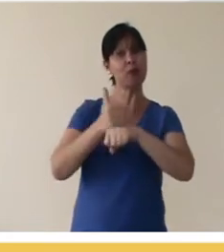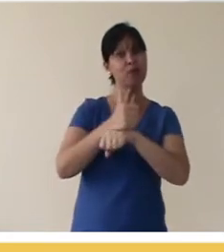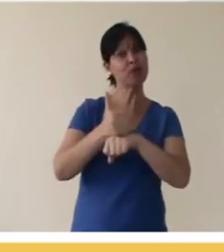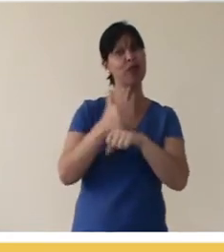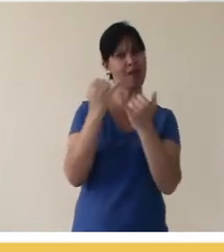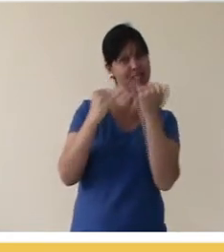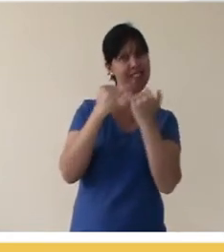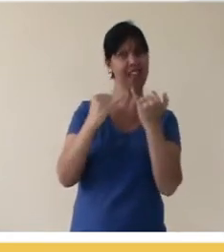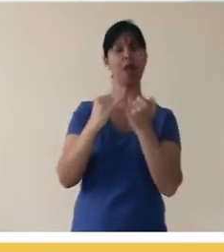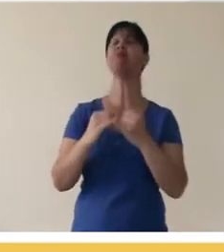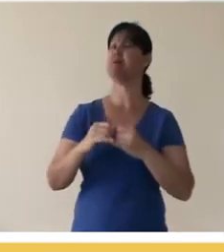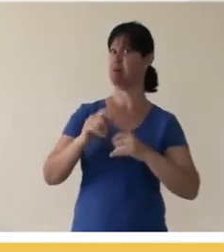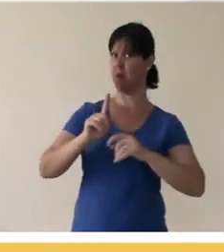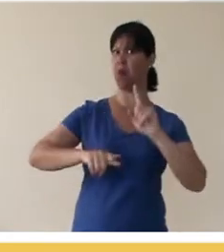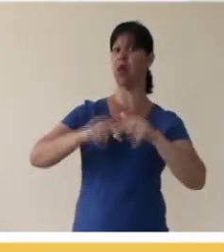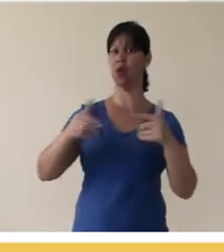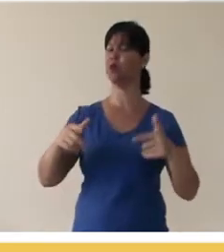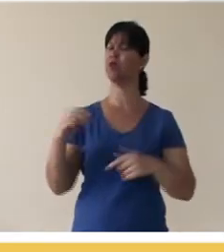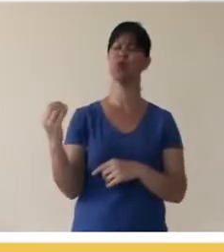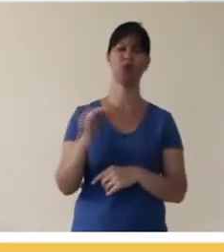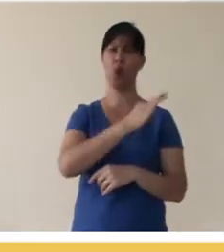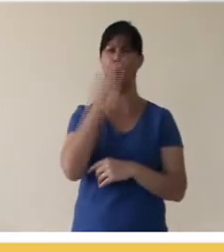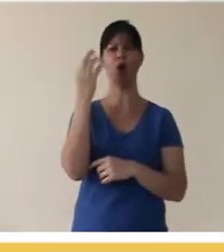so they are great resources to incorporate into the material as well.